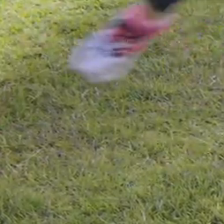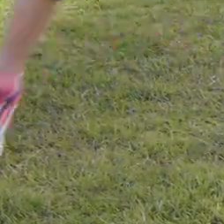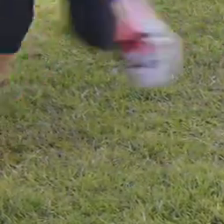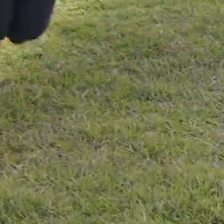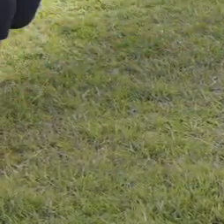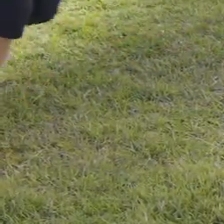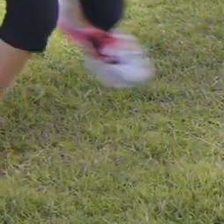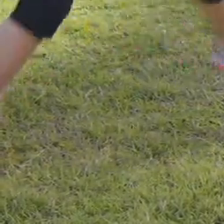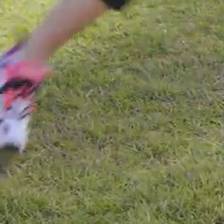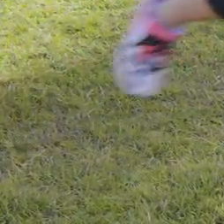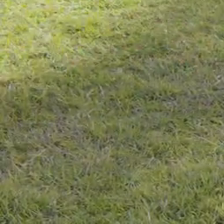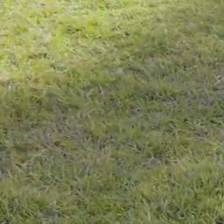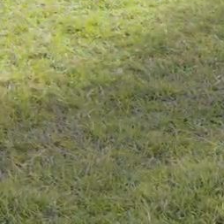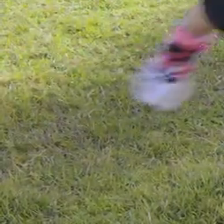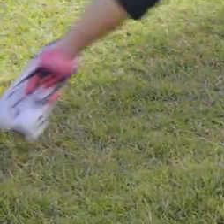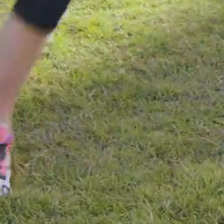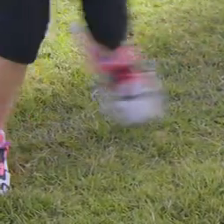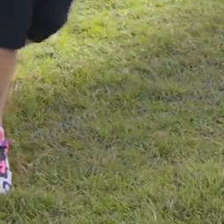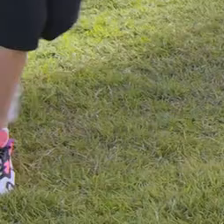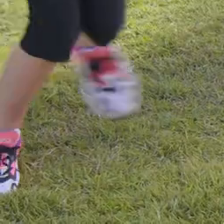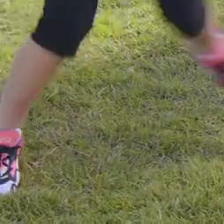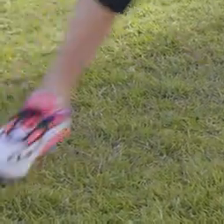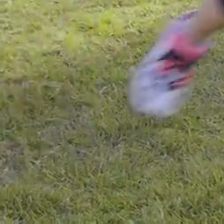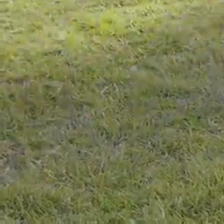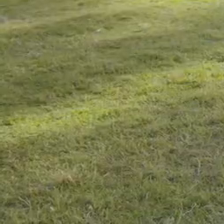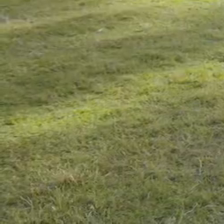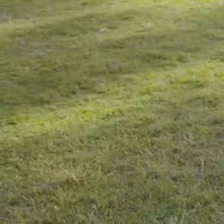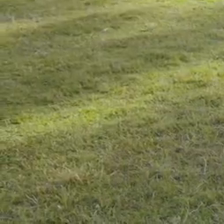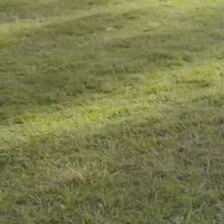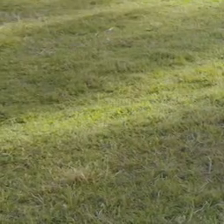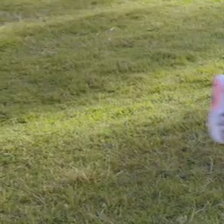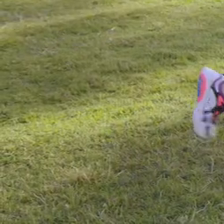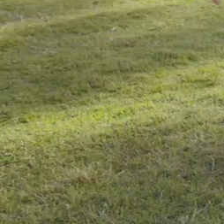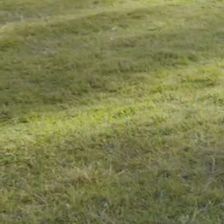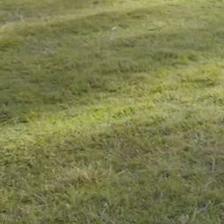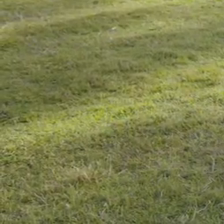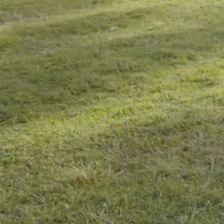Nice work. Balance on those feet! Good job, Emme.